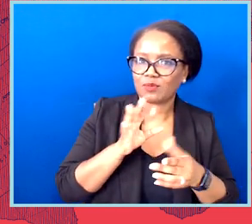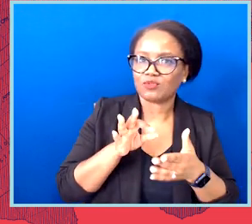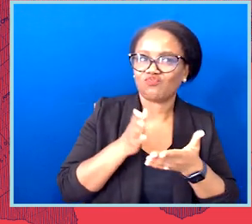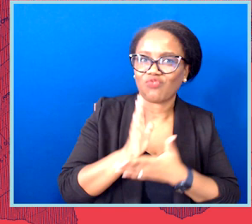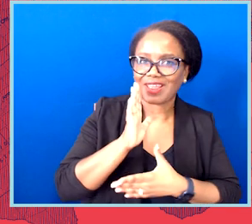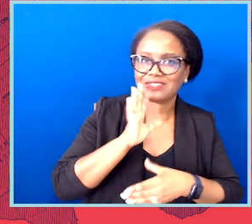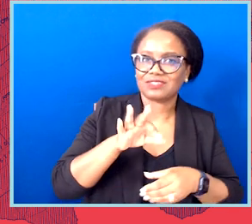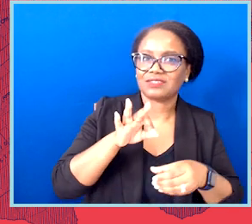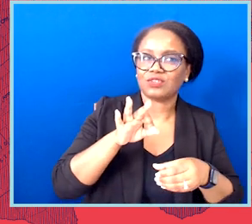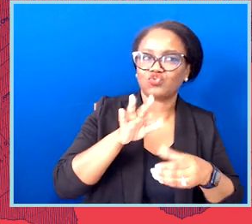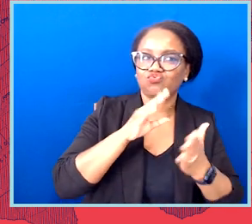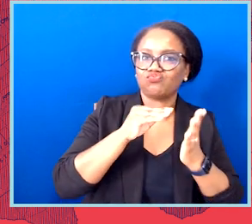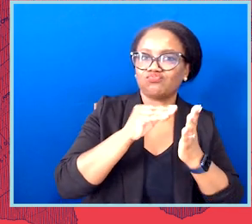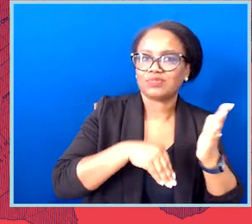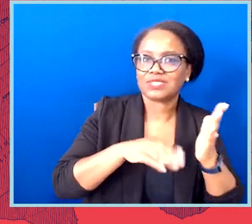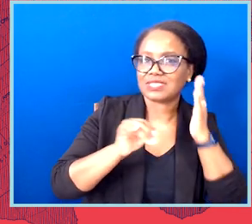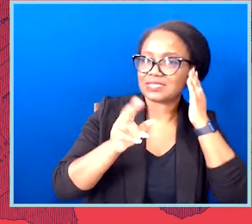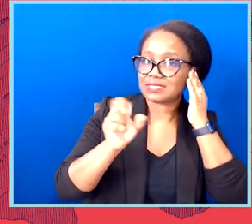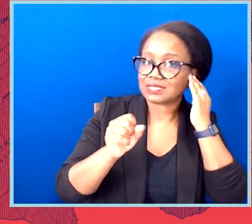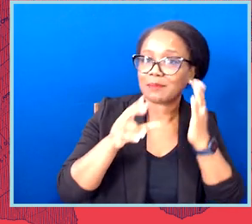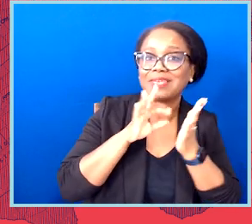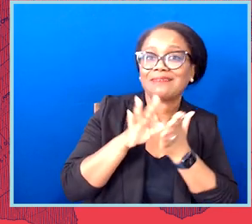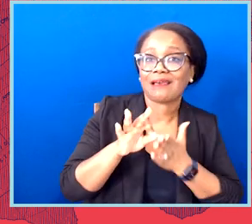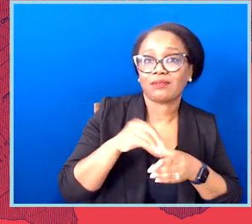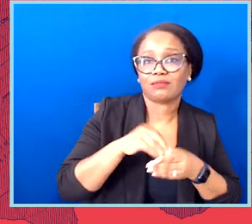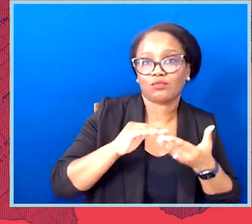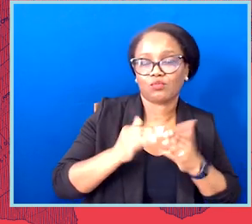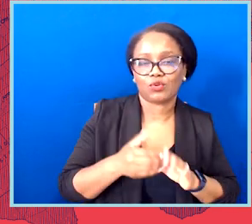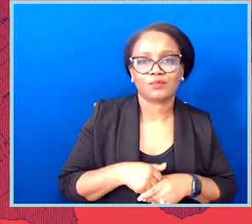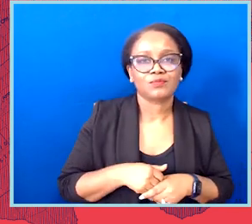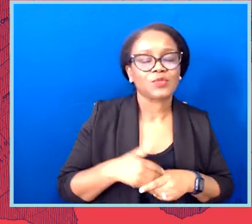sure that we were prepared to stop gerrymandering and promote fair maps.